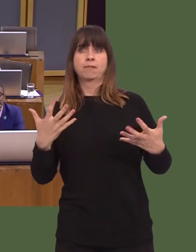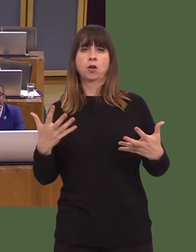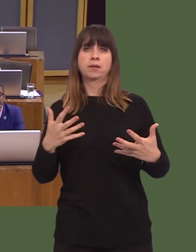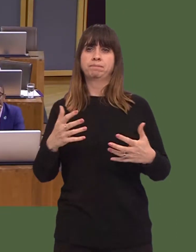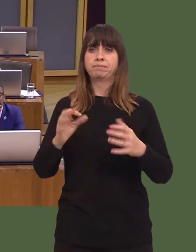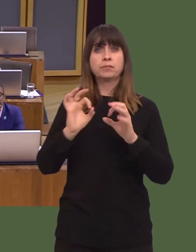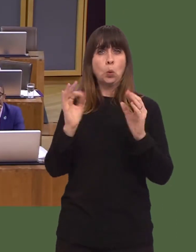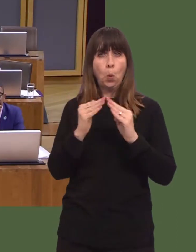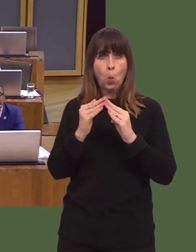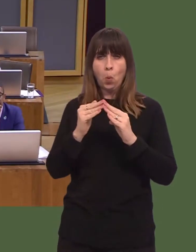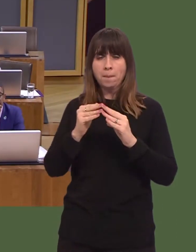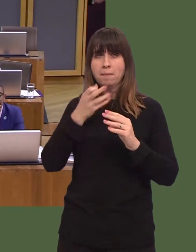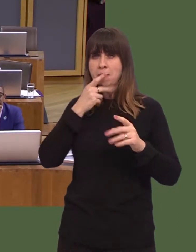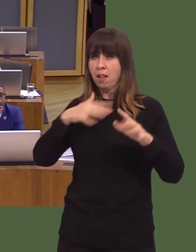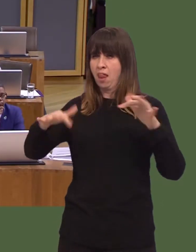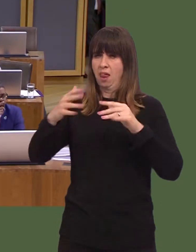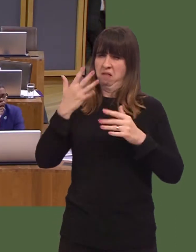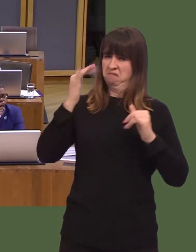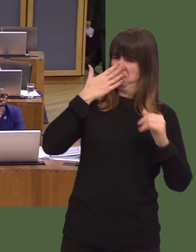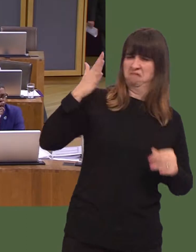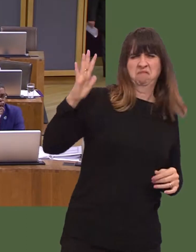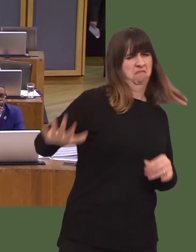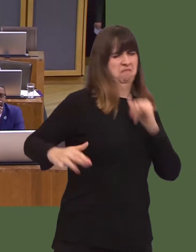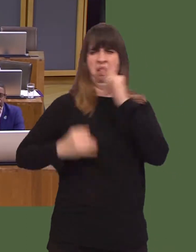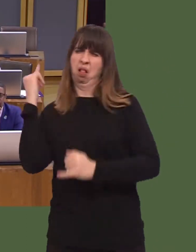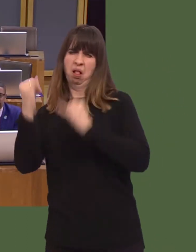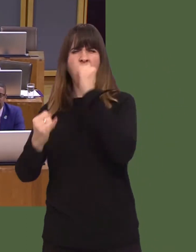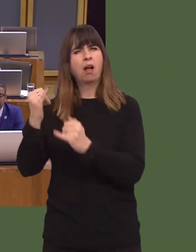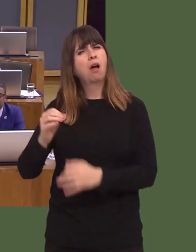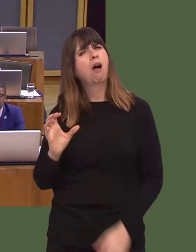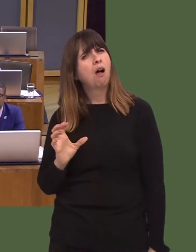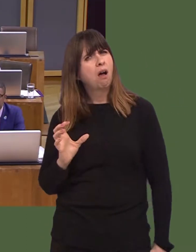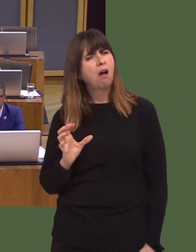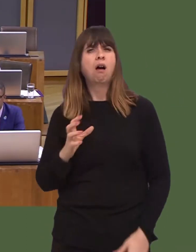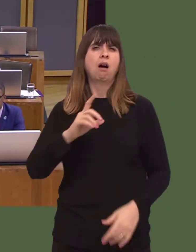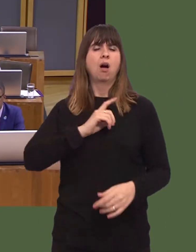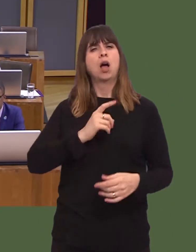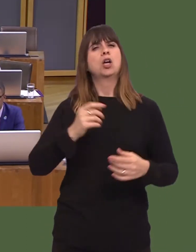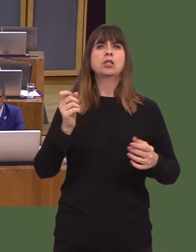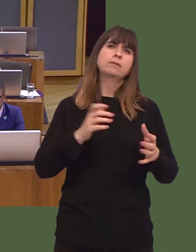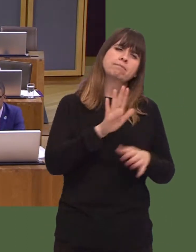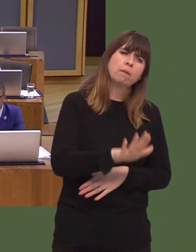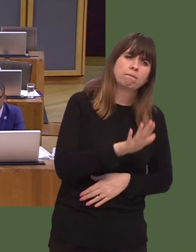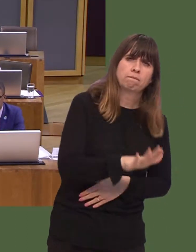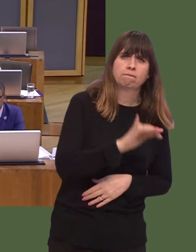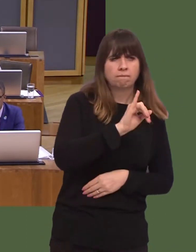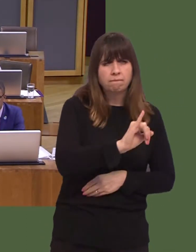completely toxic. Rather than seeing rough sleepers as poor, unfortunate souls forced to find shelter in